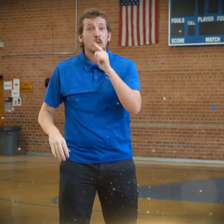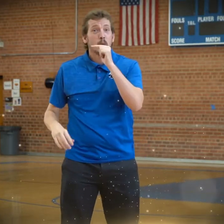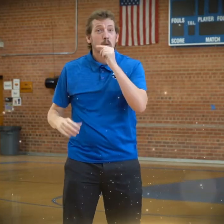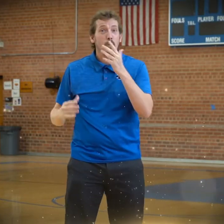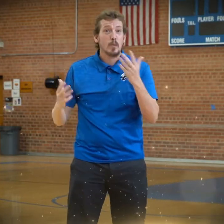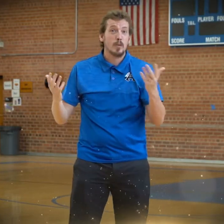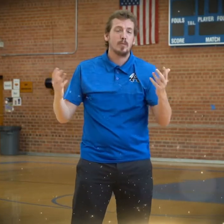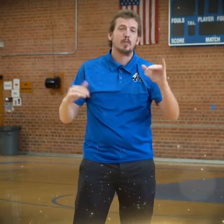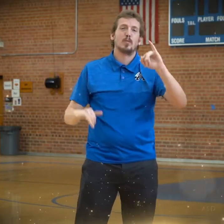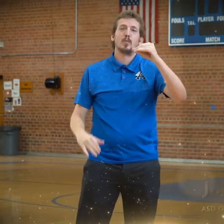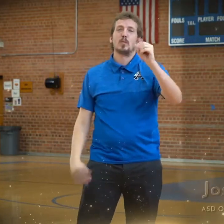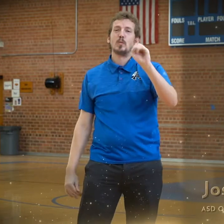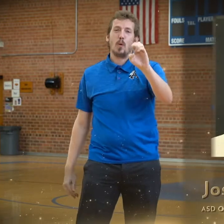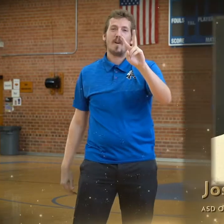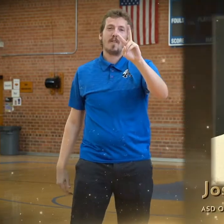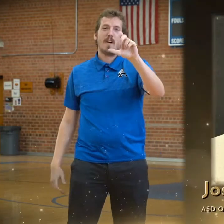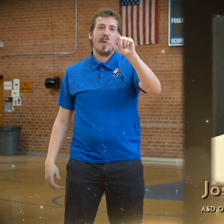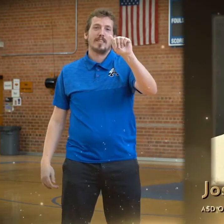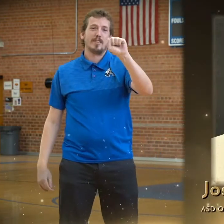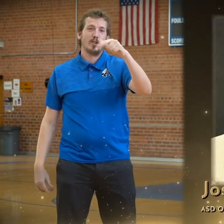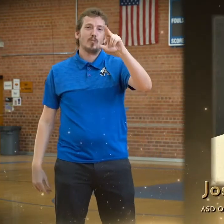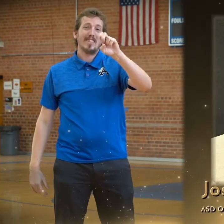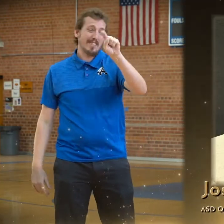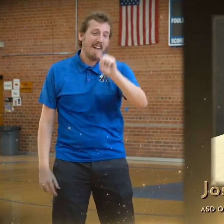THAT STUDENT IS JOSE VELASQUEZ